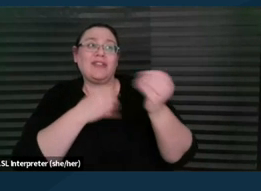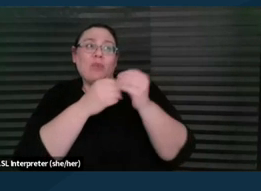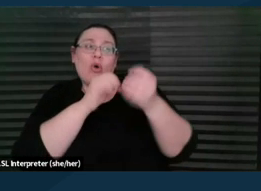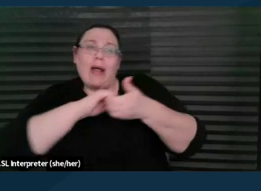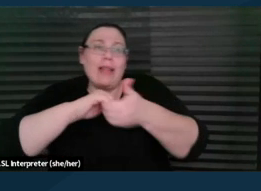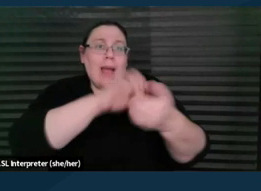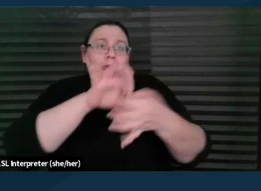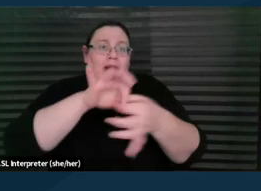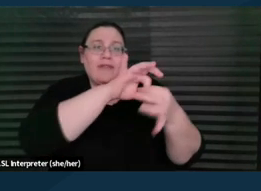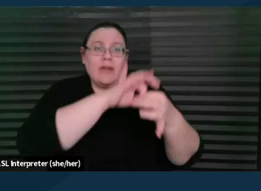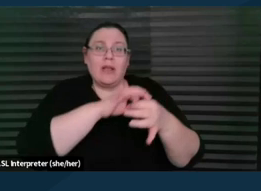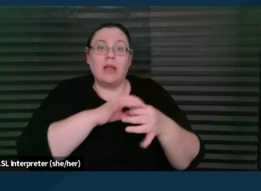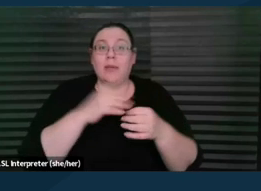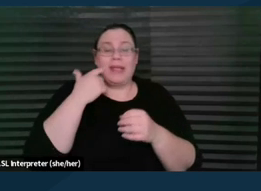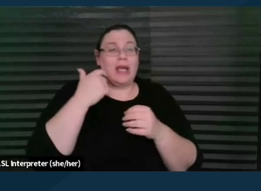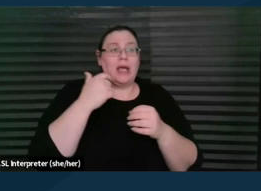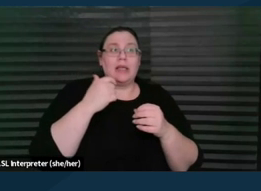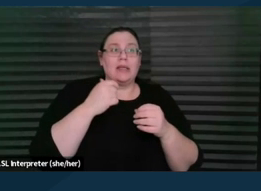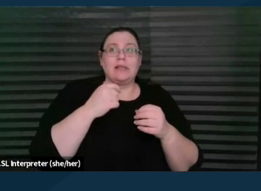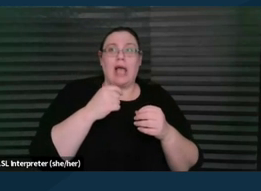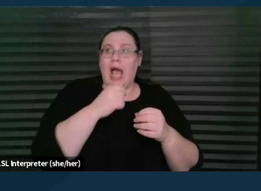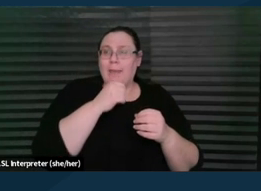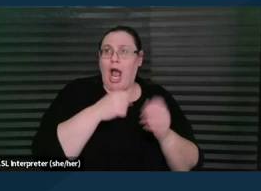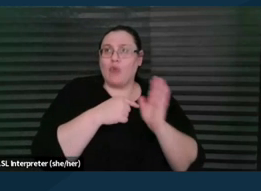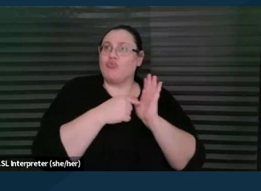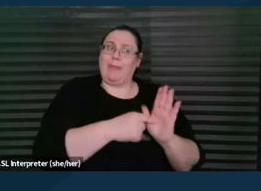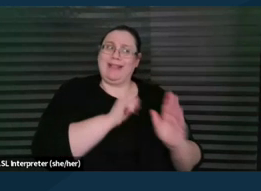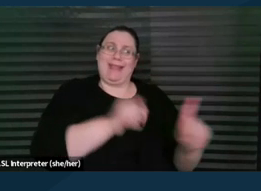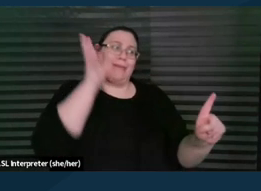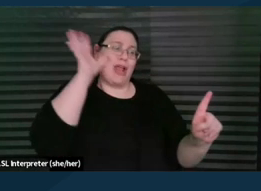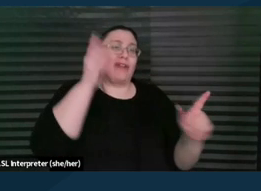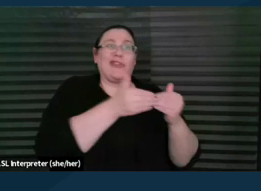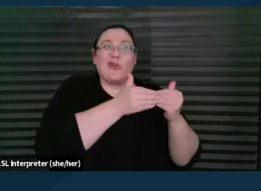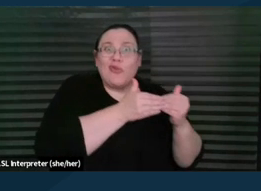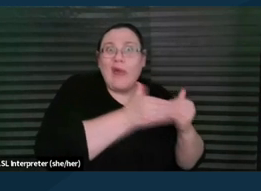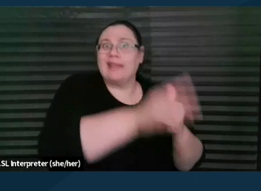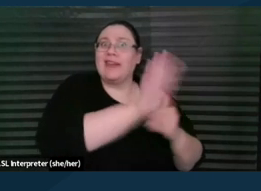representing the parent for the rest of their child's K through 12 educational life.